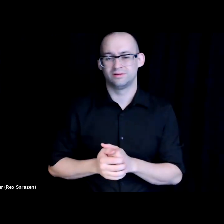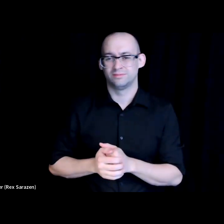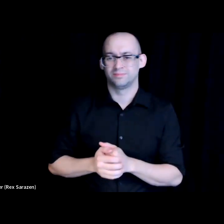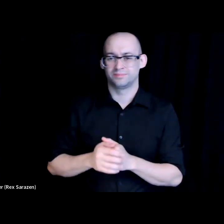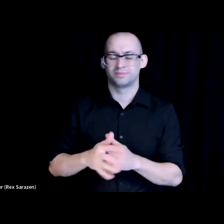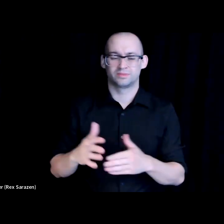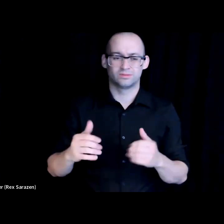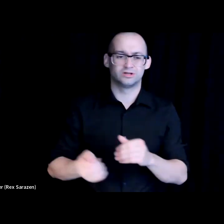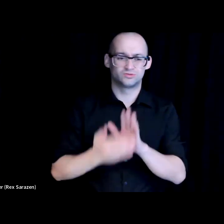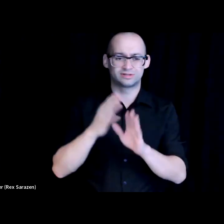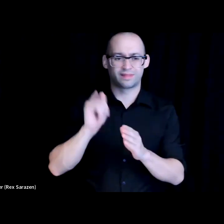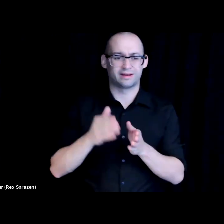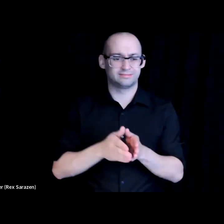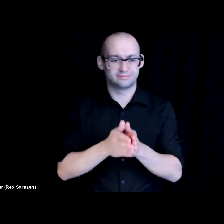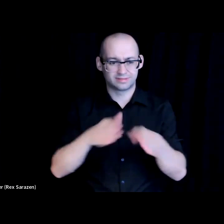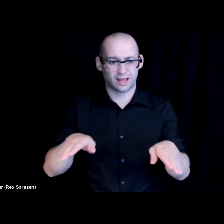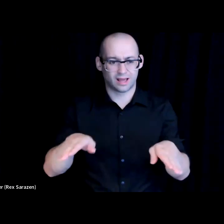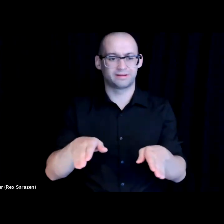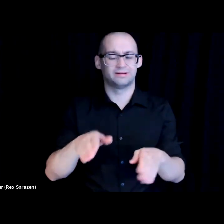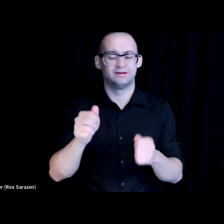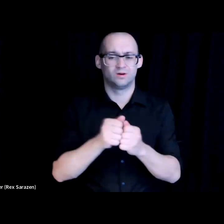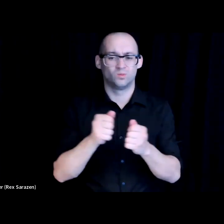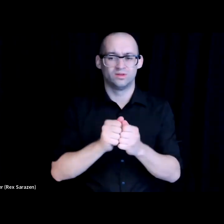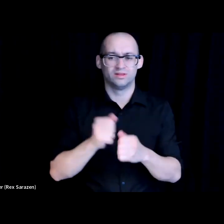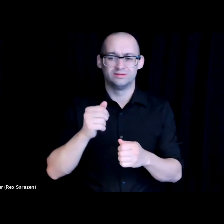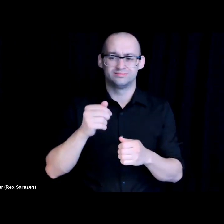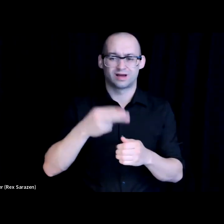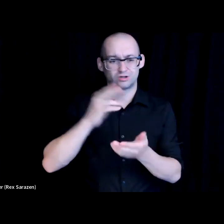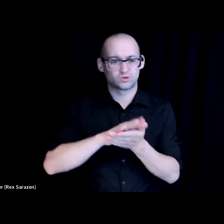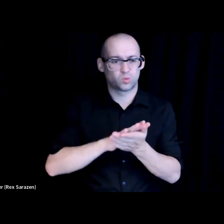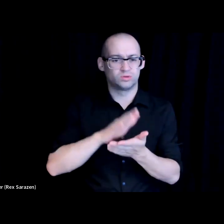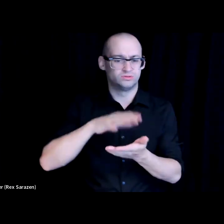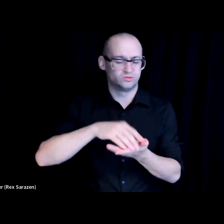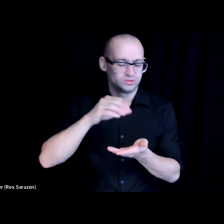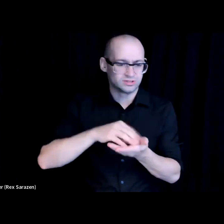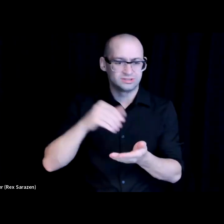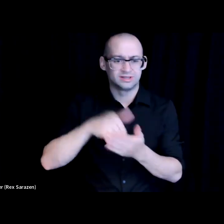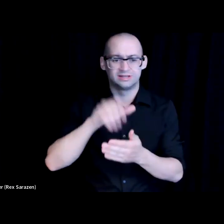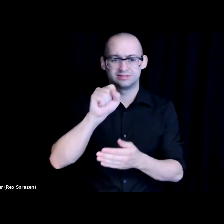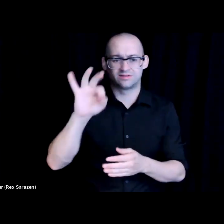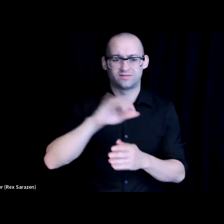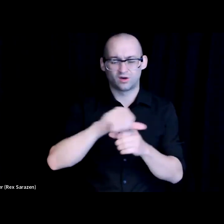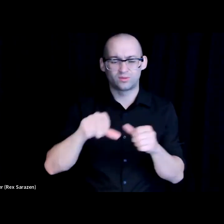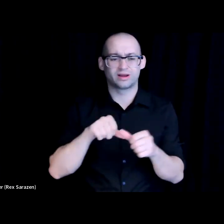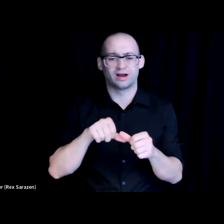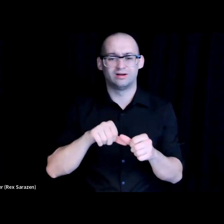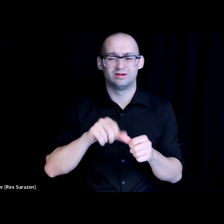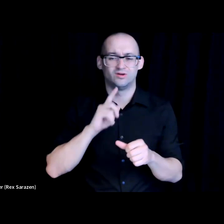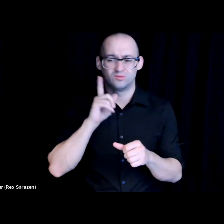cap is the high school students are not being exposed to STEM cells in the San Francisco area, and on top of that we have the diversity cap, but to take in the street.